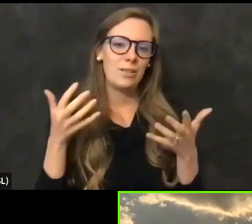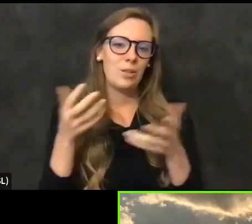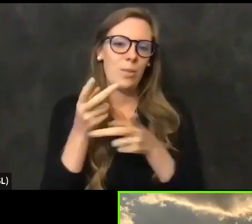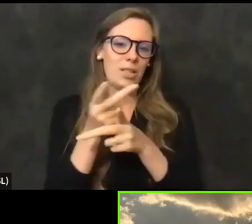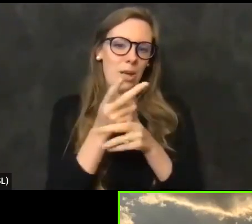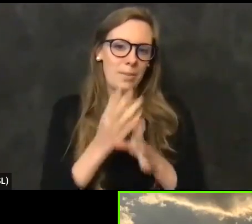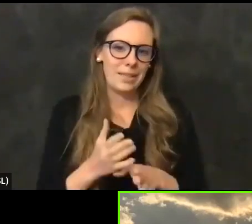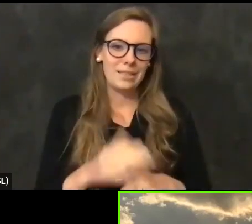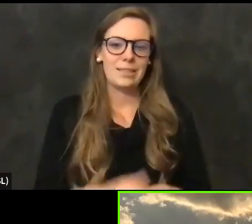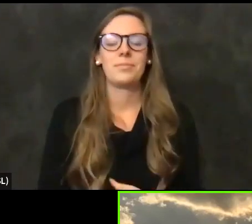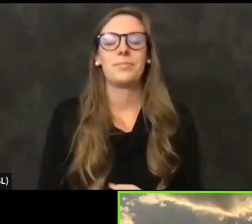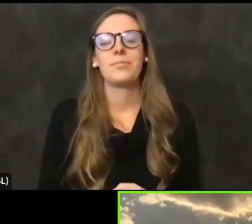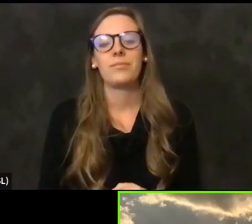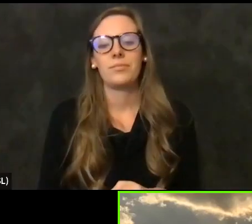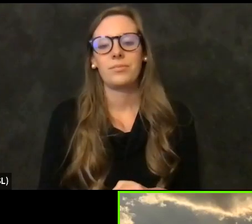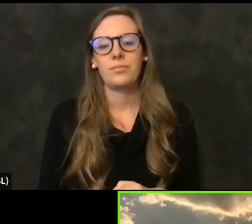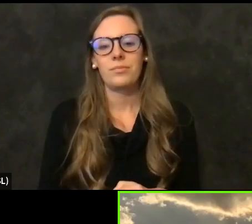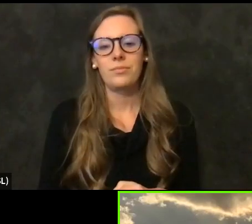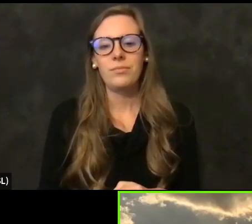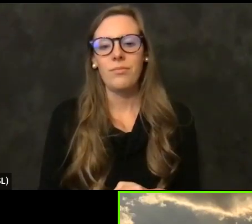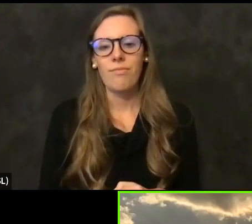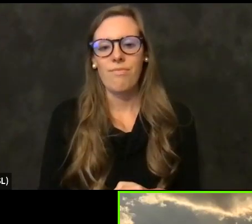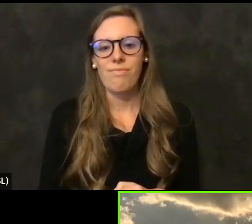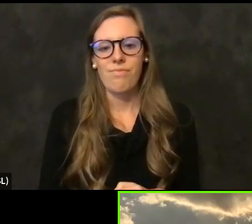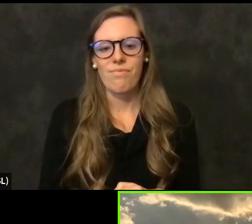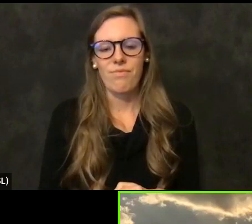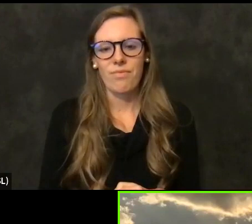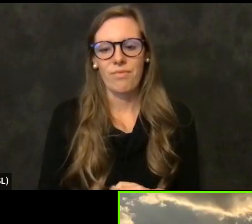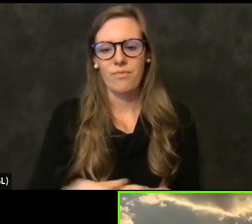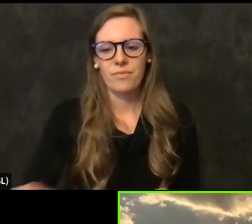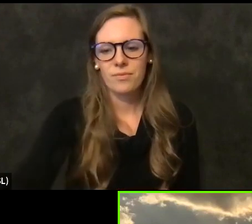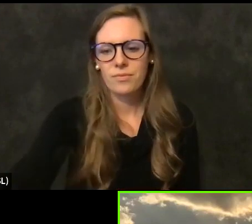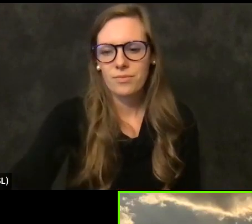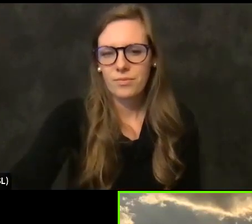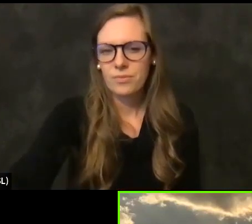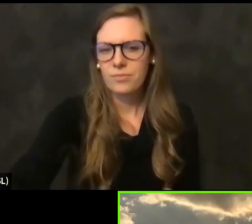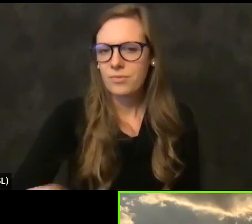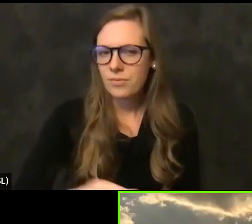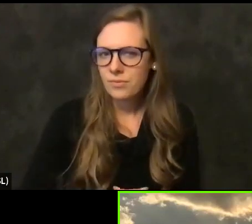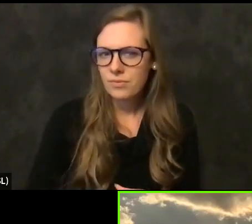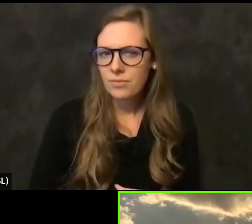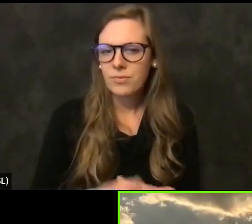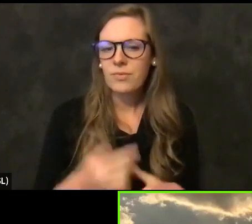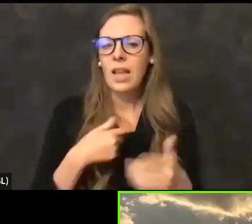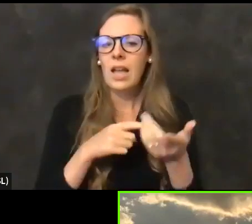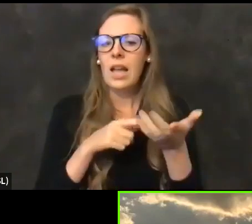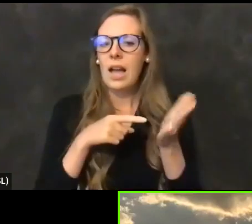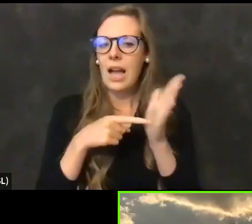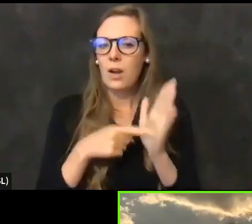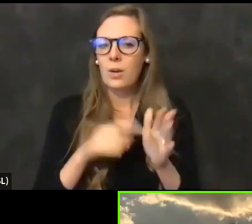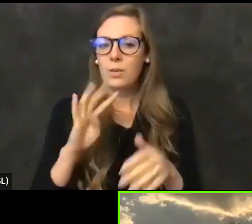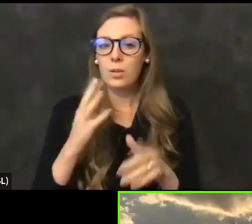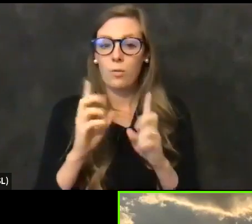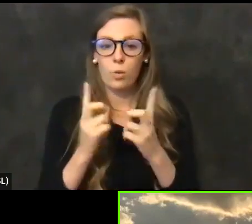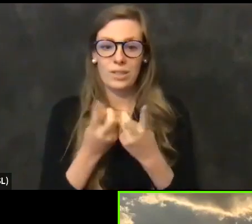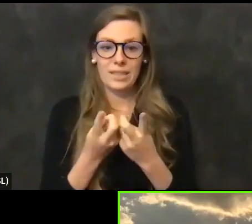I think one of the reasons that I'm on with you is even though I represent the 4th District, I'm with you on the Board of Supervisors.